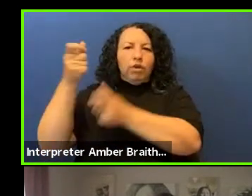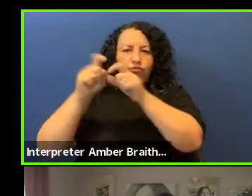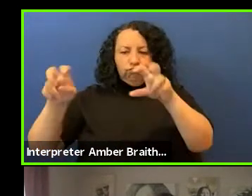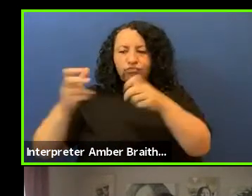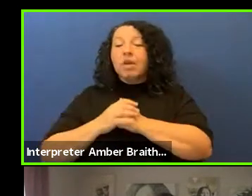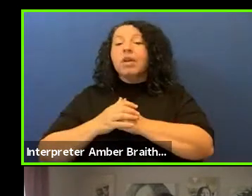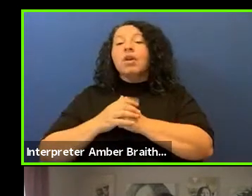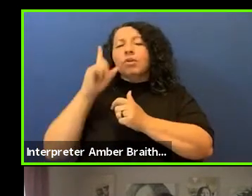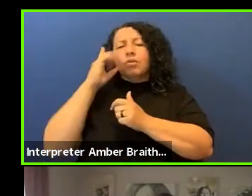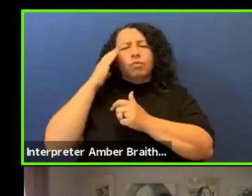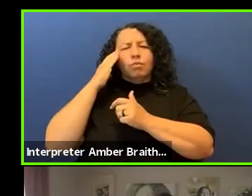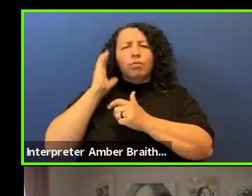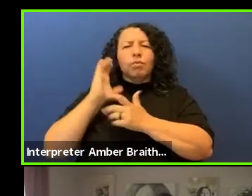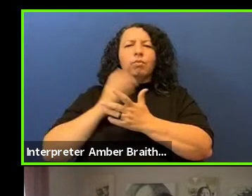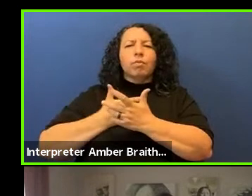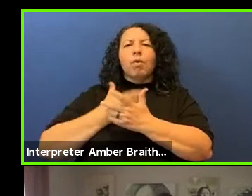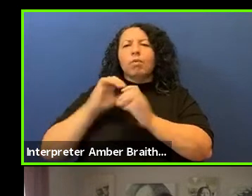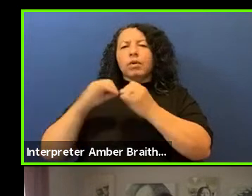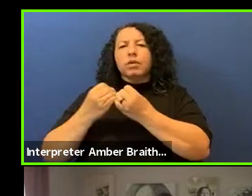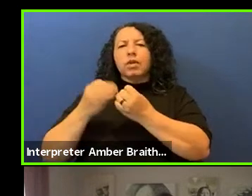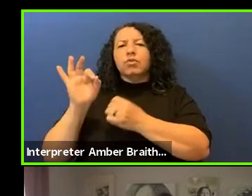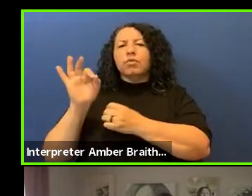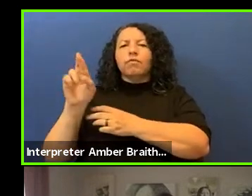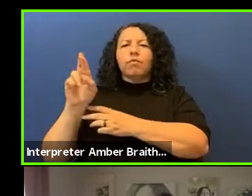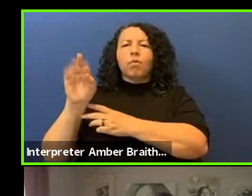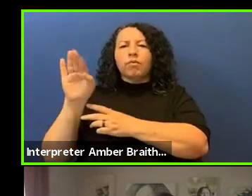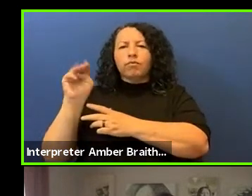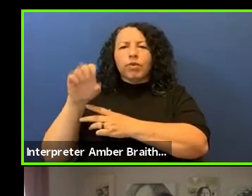the vital role of culture in transforming our political system,